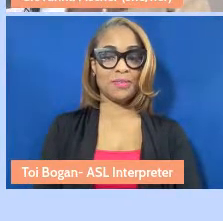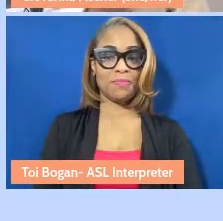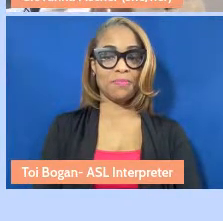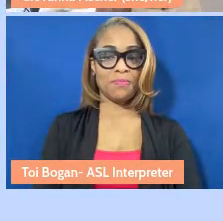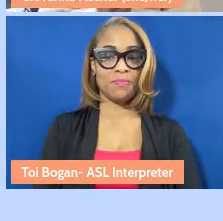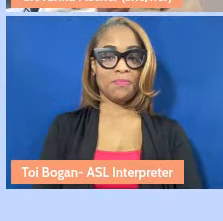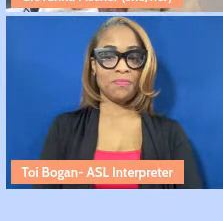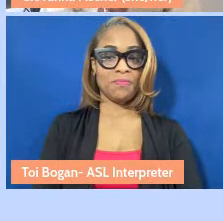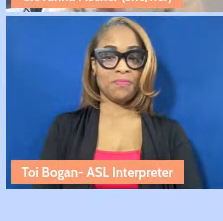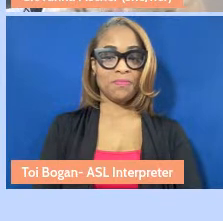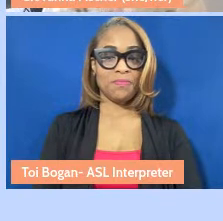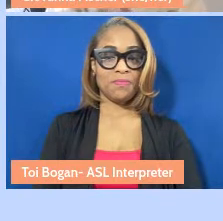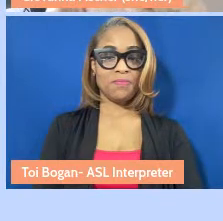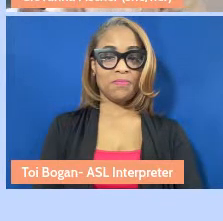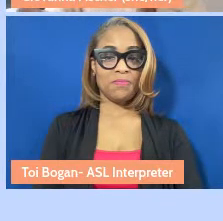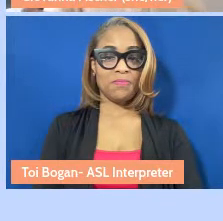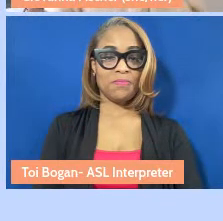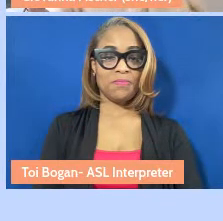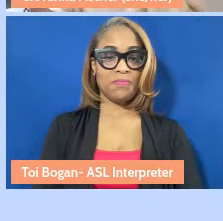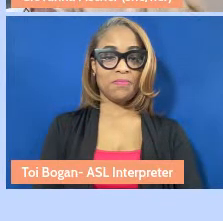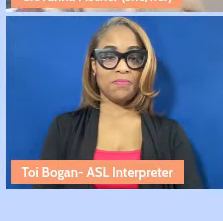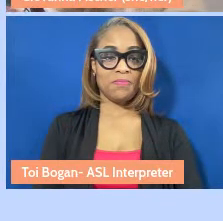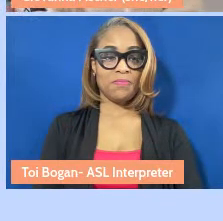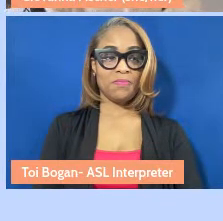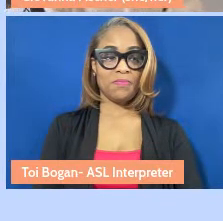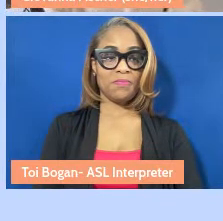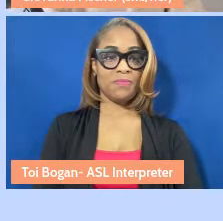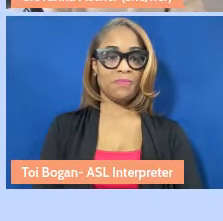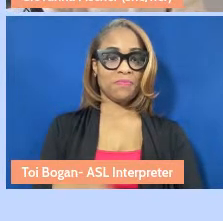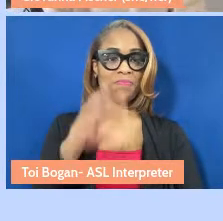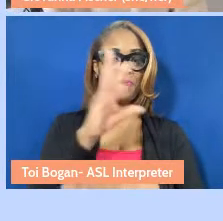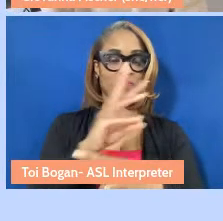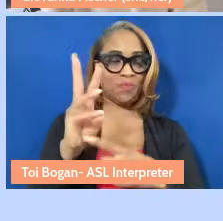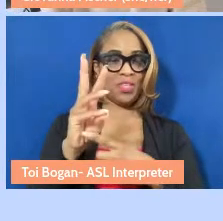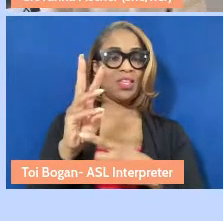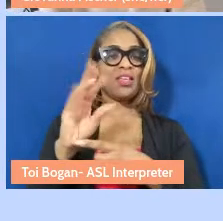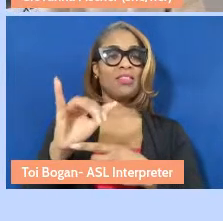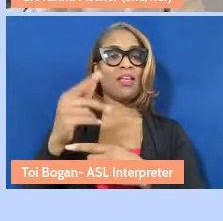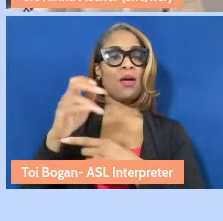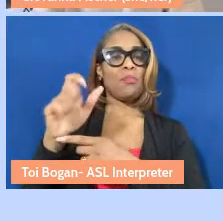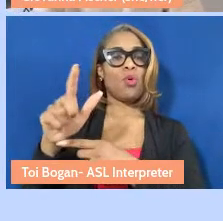Now, the website is the portal to the work of so many people expanding on the notion of